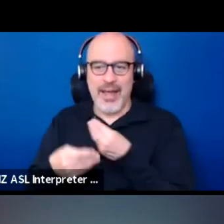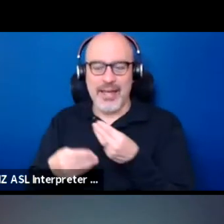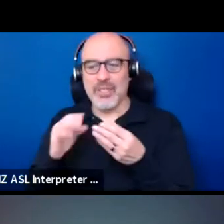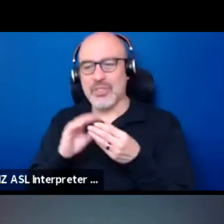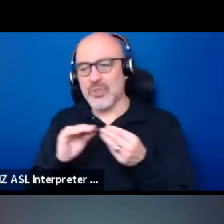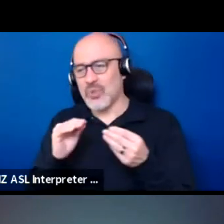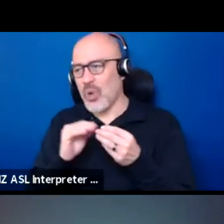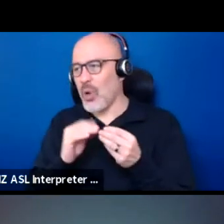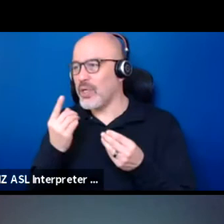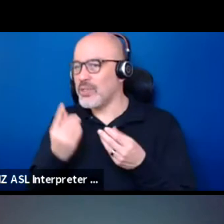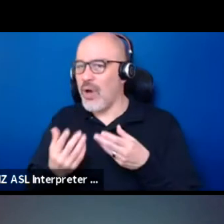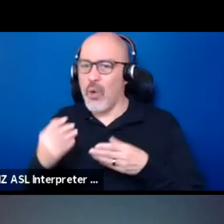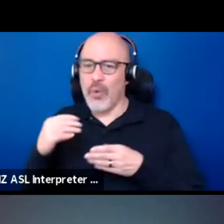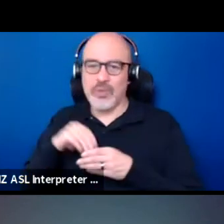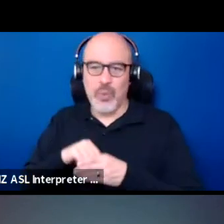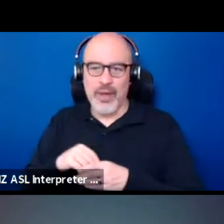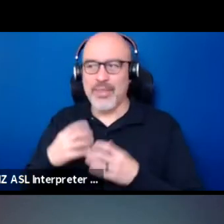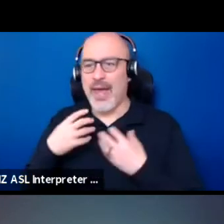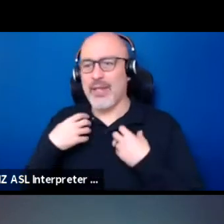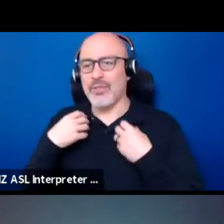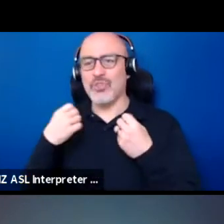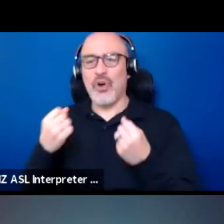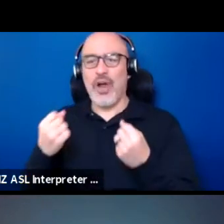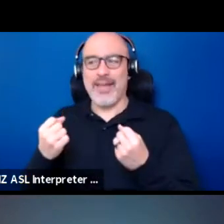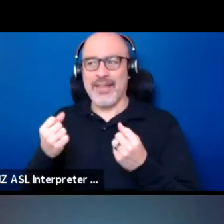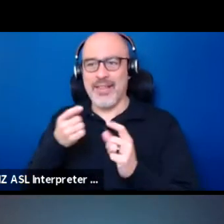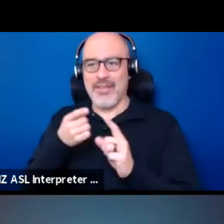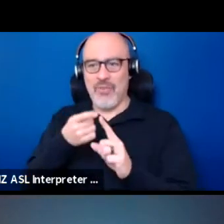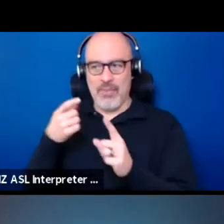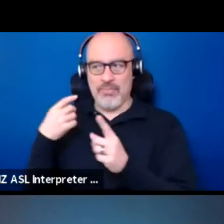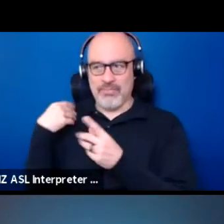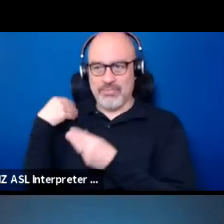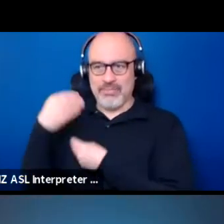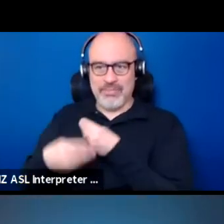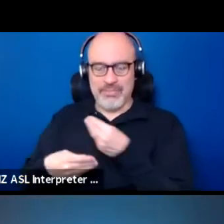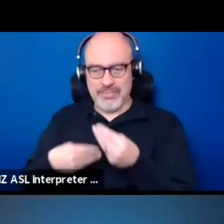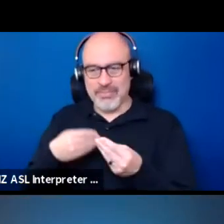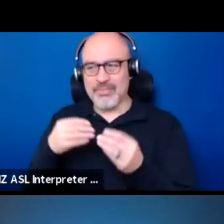and your strength comes from them in your family.